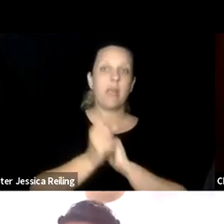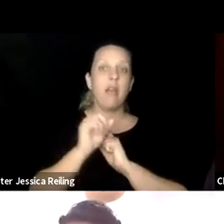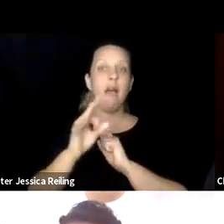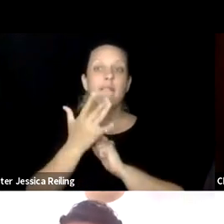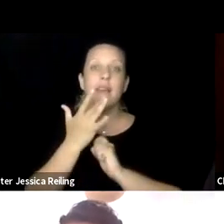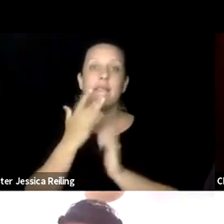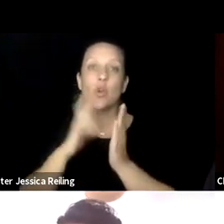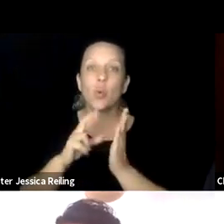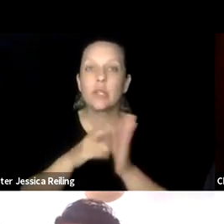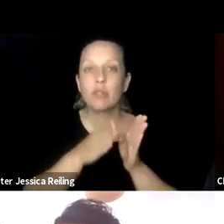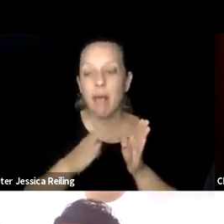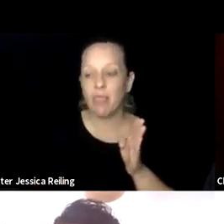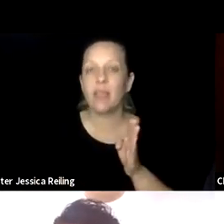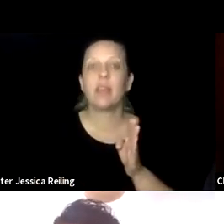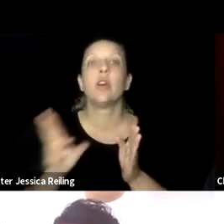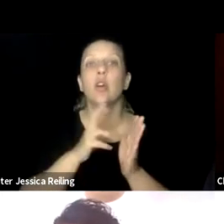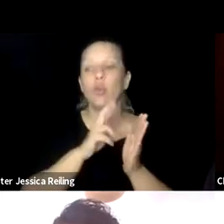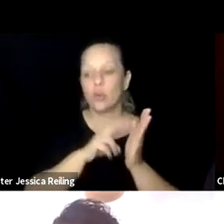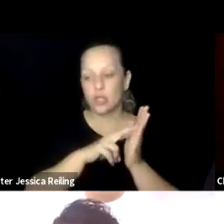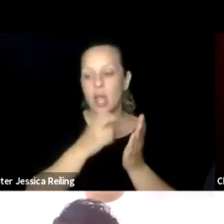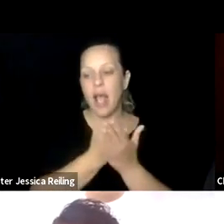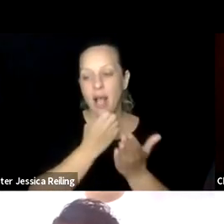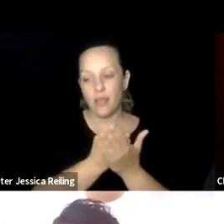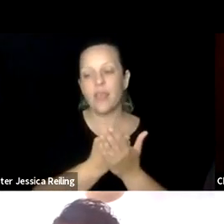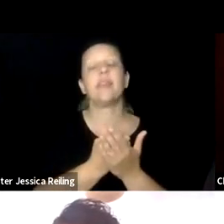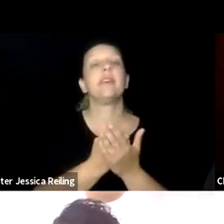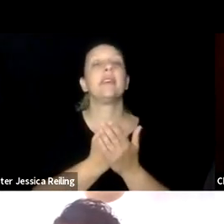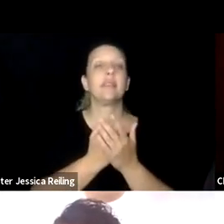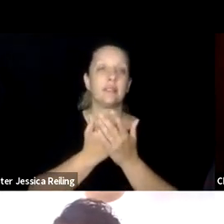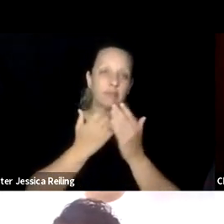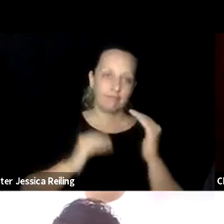of statistical probability. This will lead to a